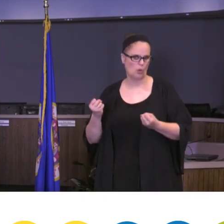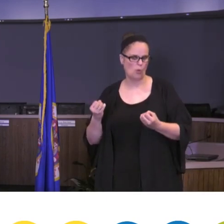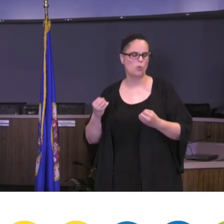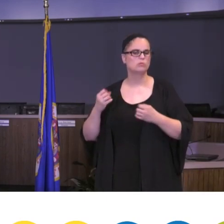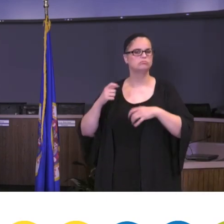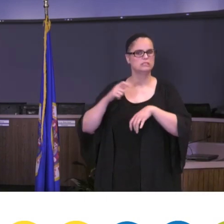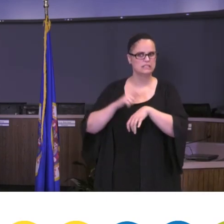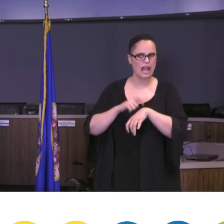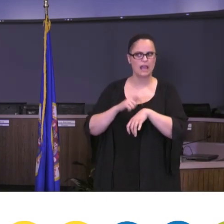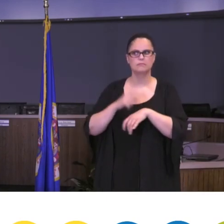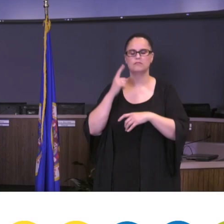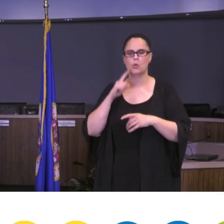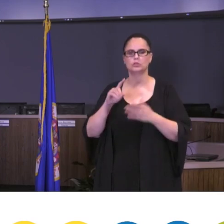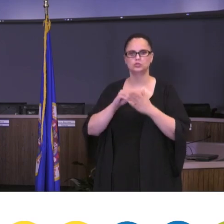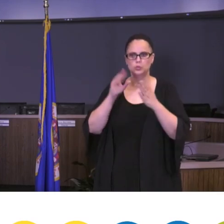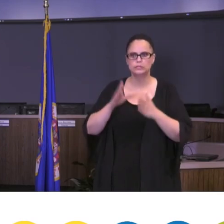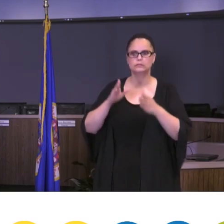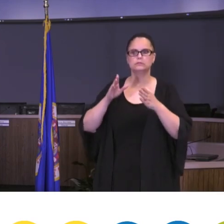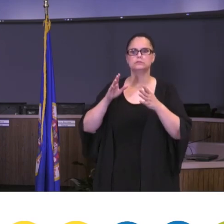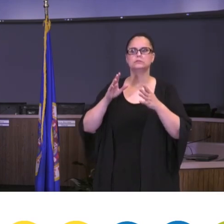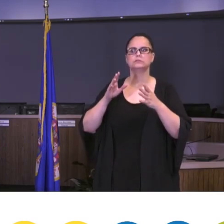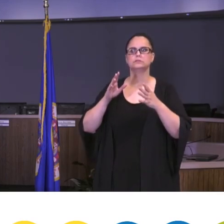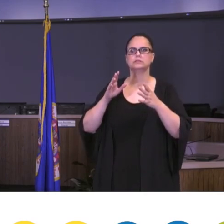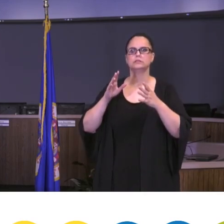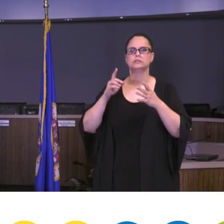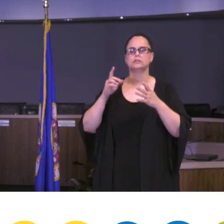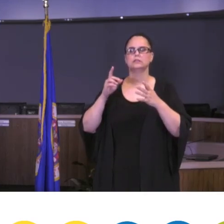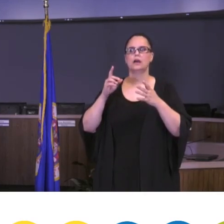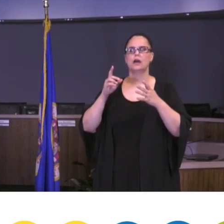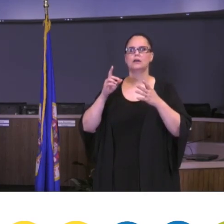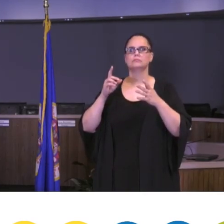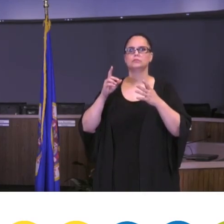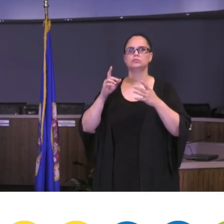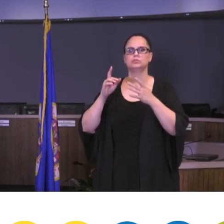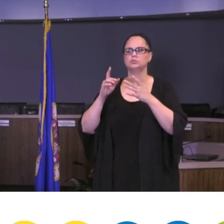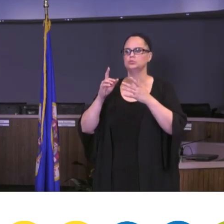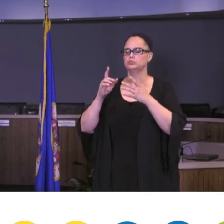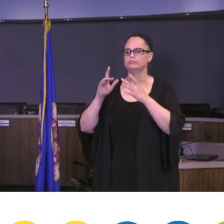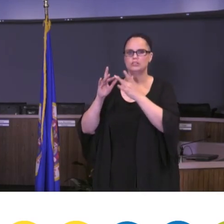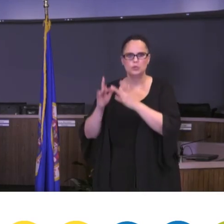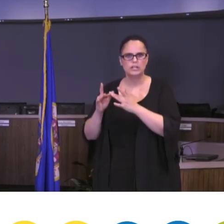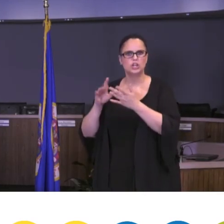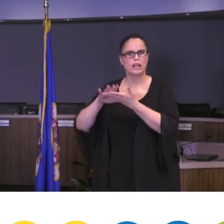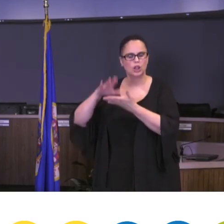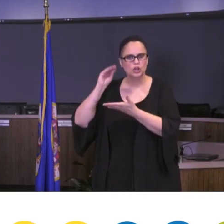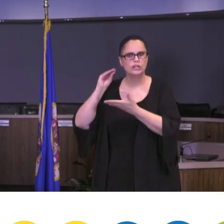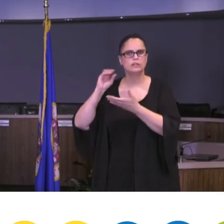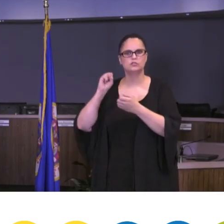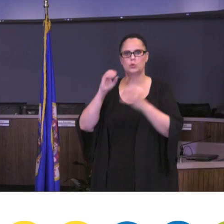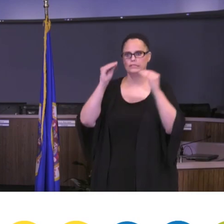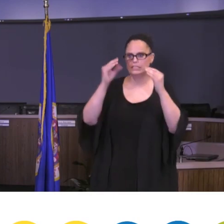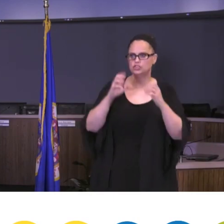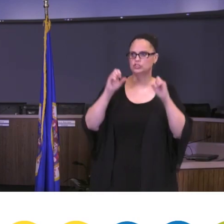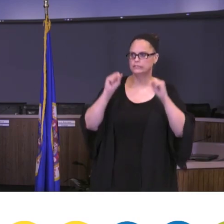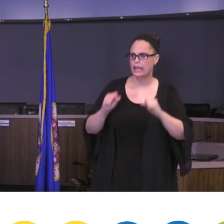have office hours, to plan, you know again doing Distance Learning 2.0, and me stating that I have high expectations for this.